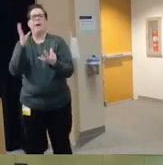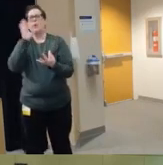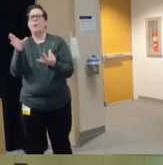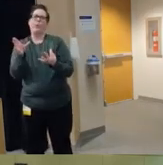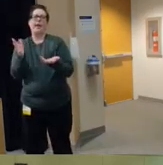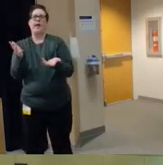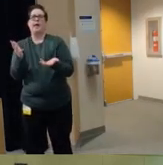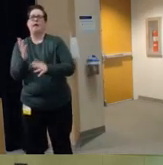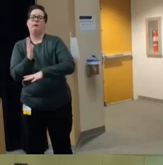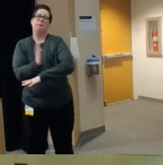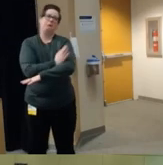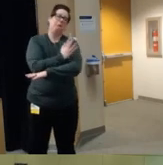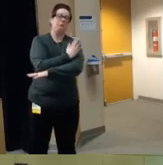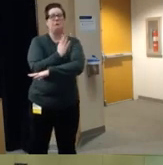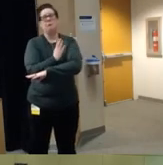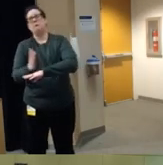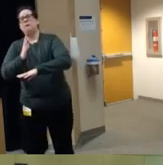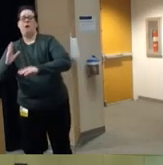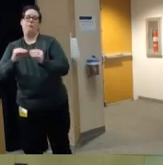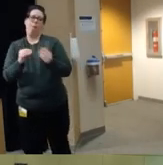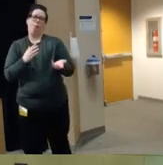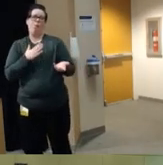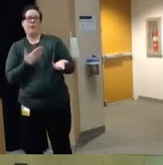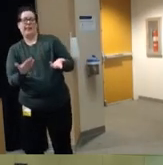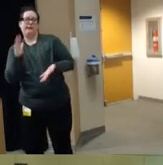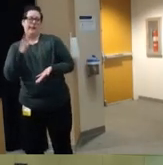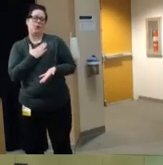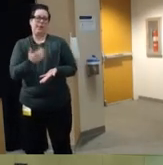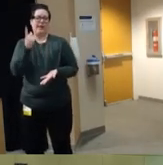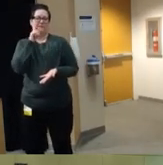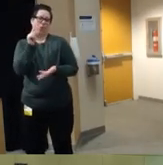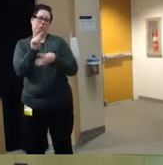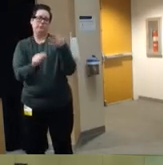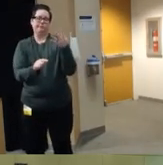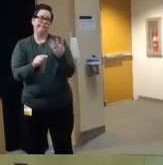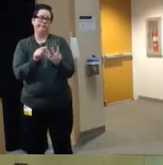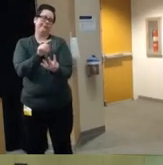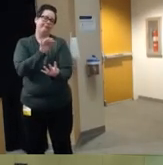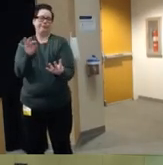willing um to address you know these different um options um but it gives you kind of a place